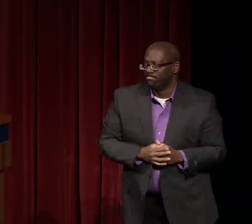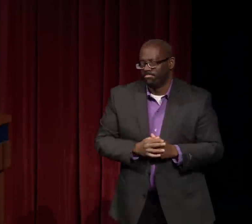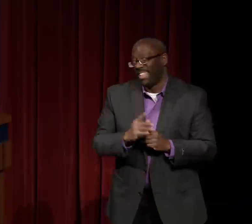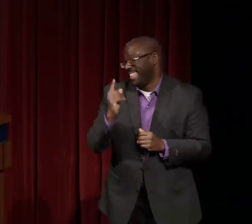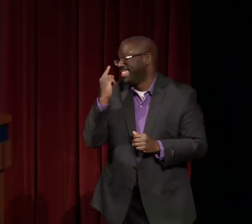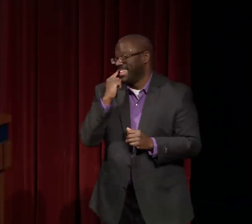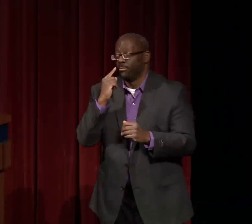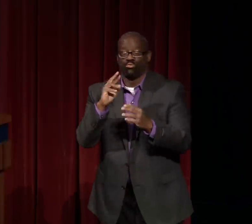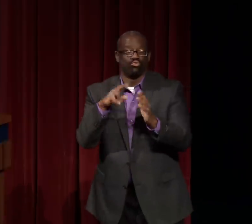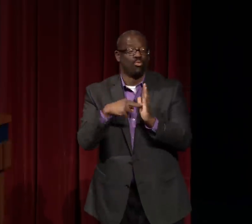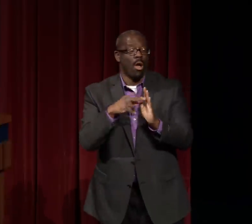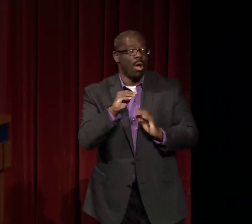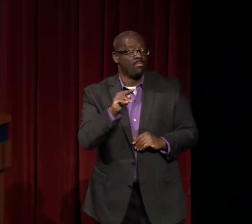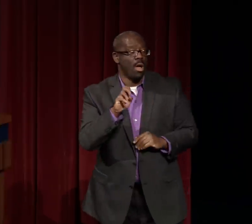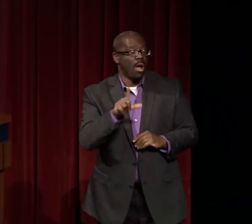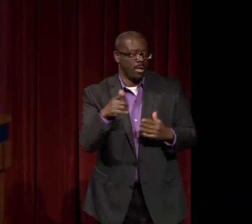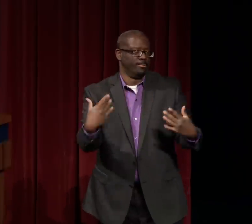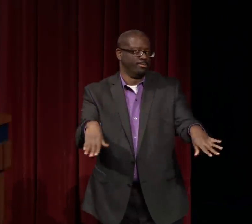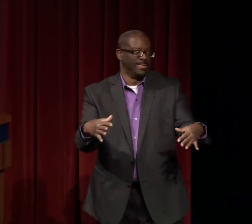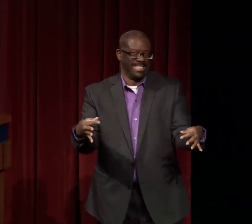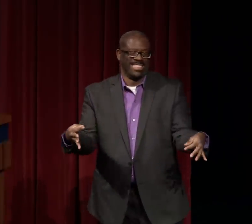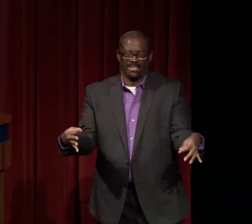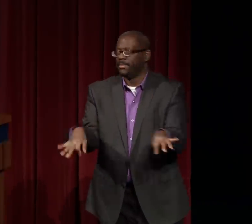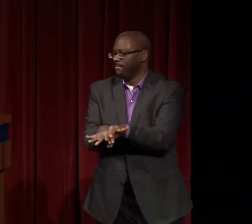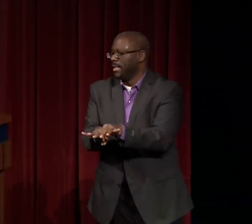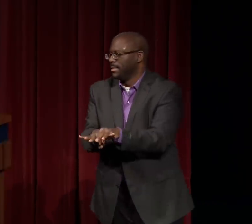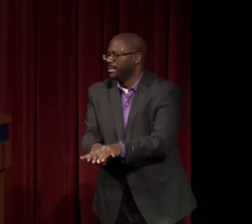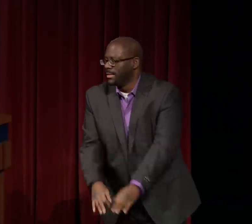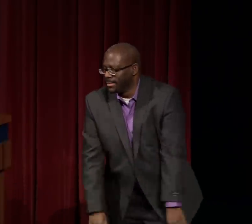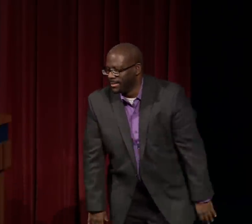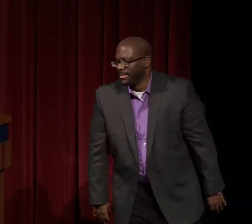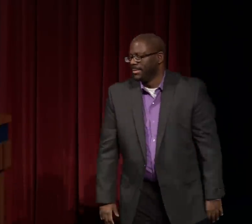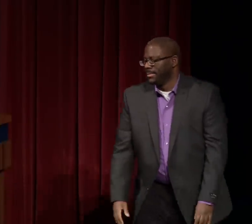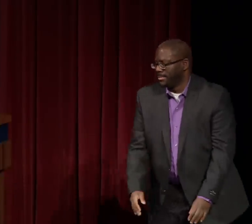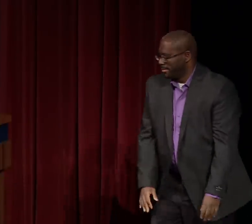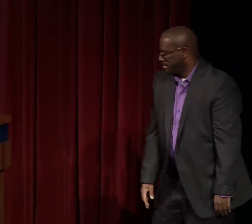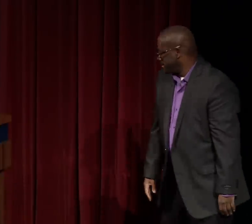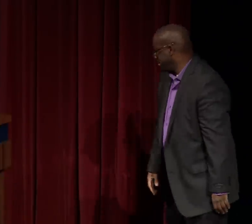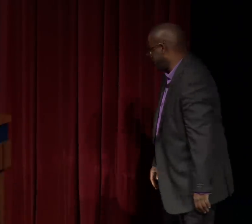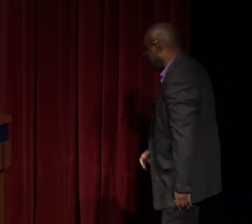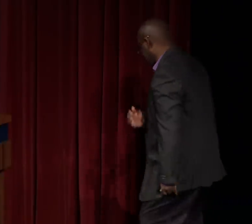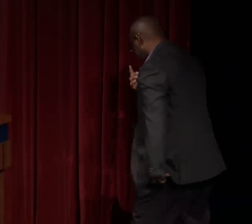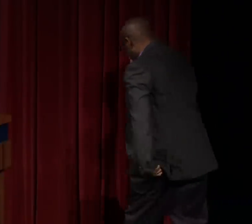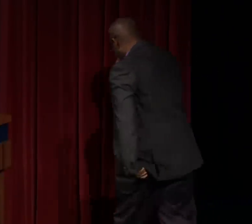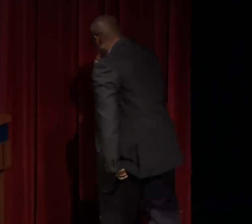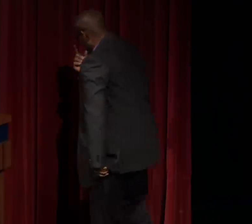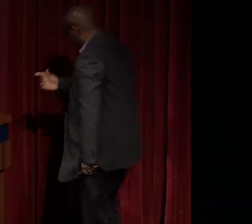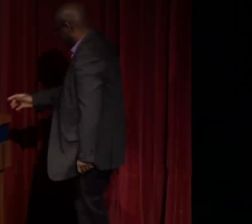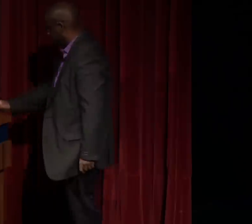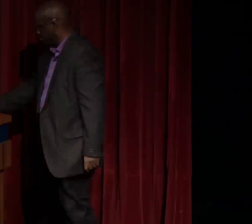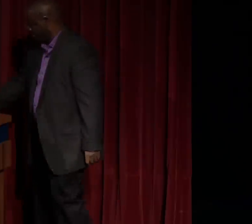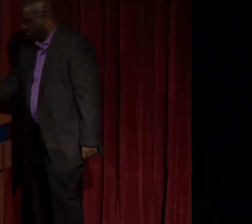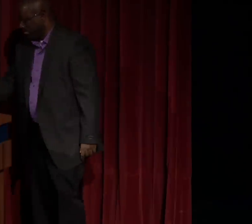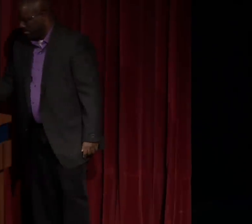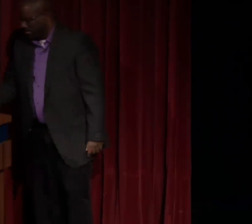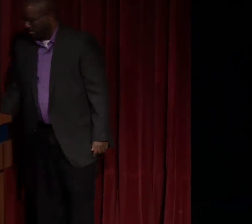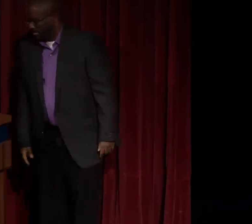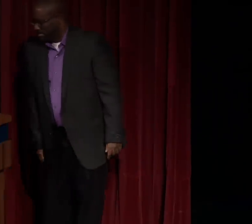she was inspired to continue her studies. That was Nathie as a role model at her best.